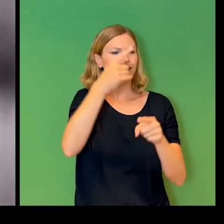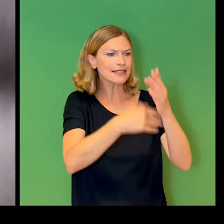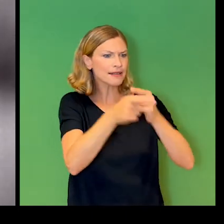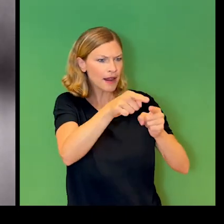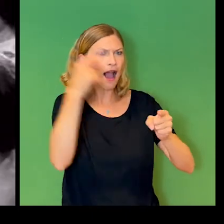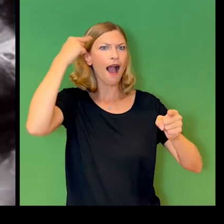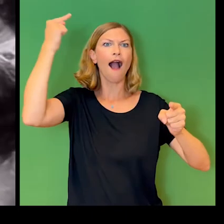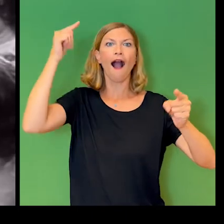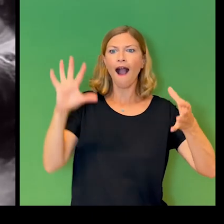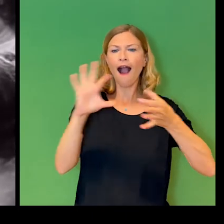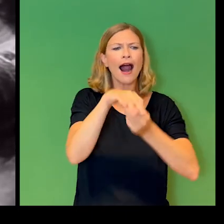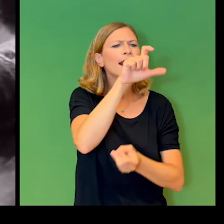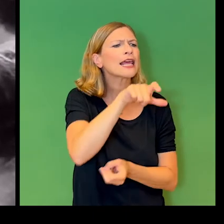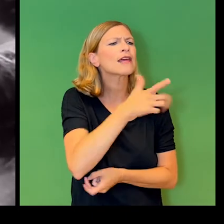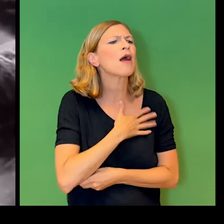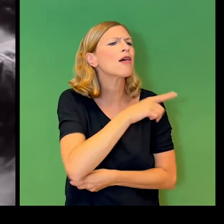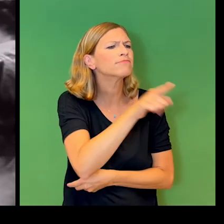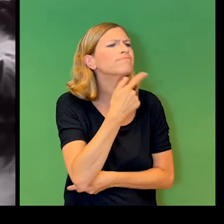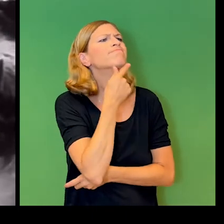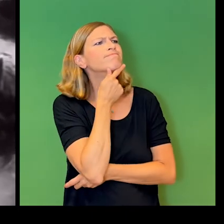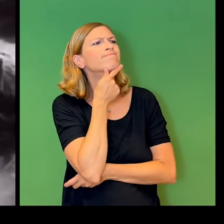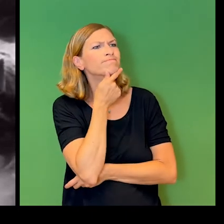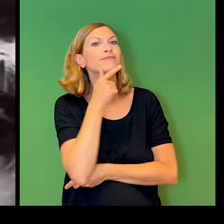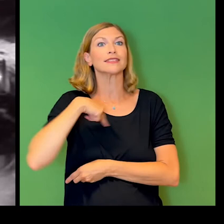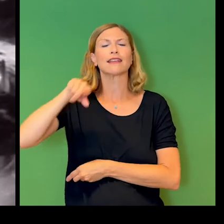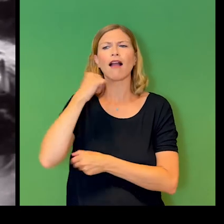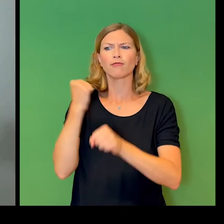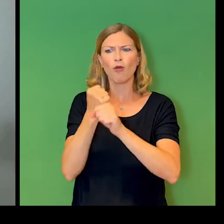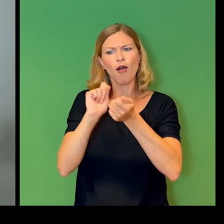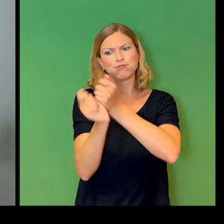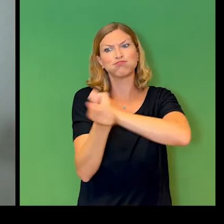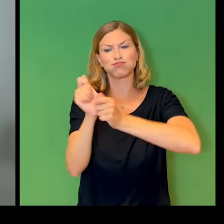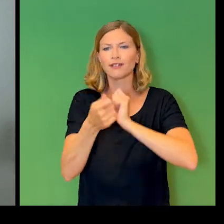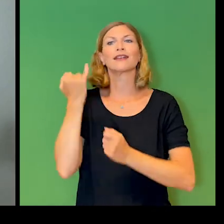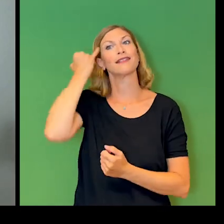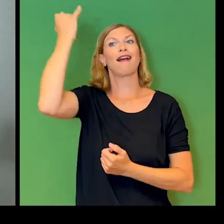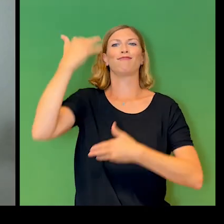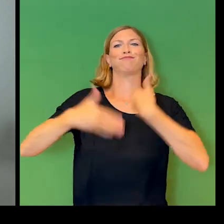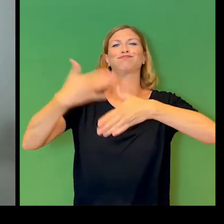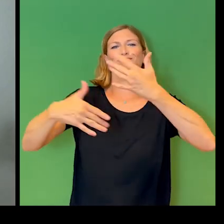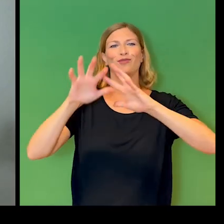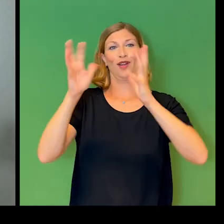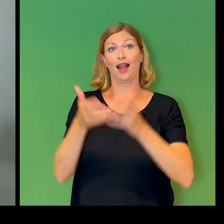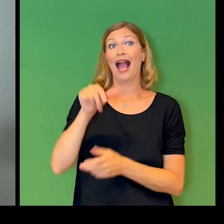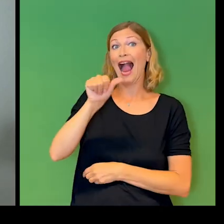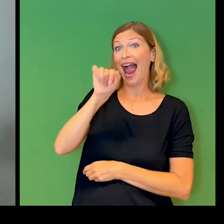the special needs of outliers transform our world? How do I feel about artificial intelligence in my life?